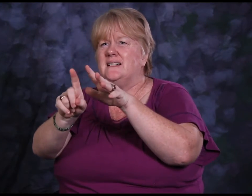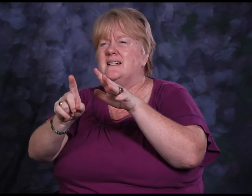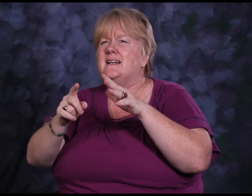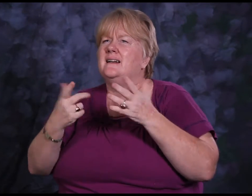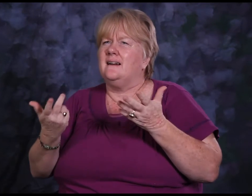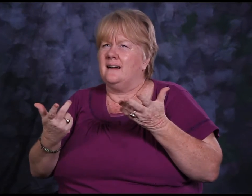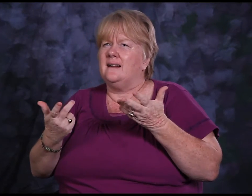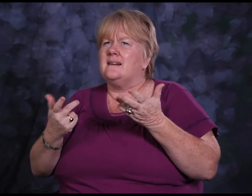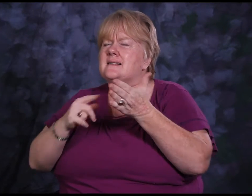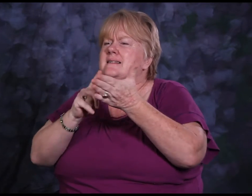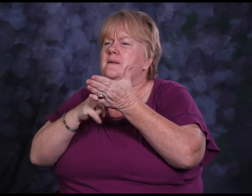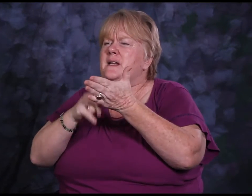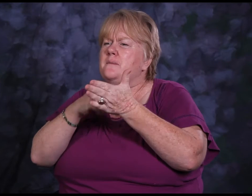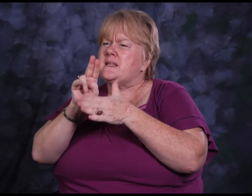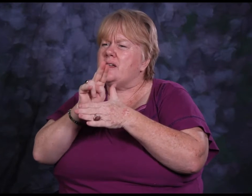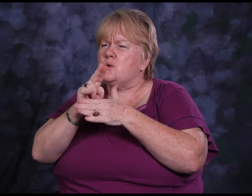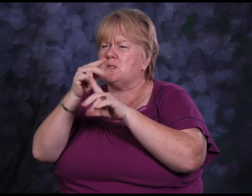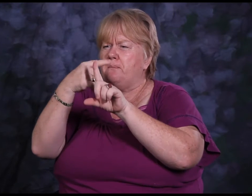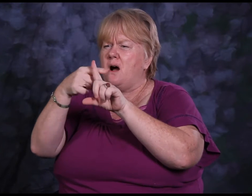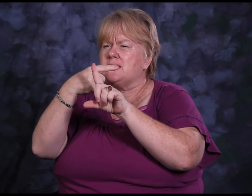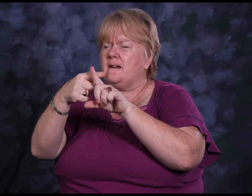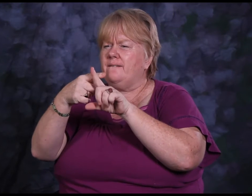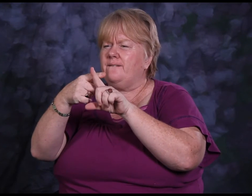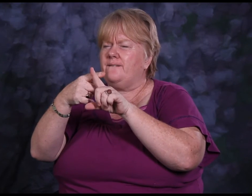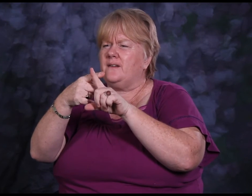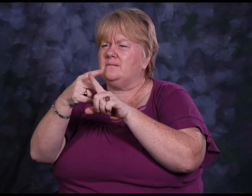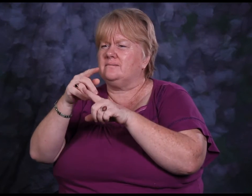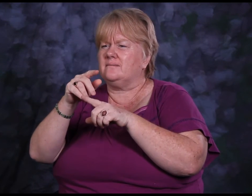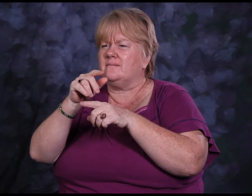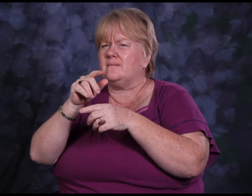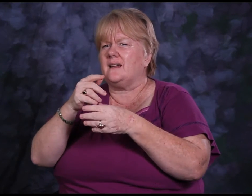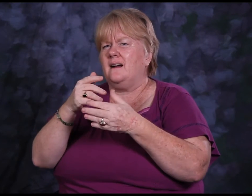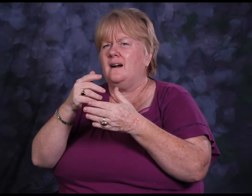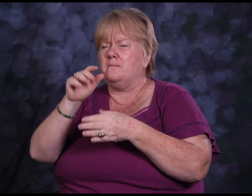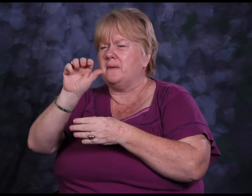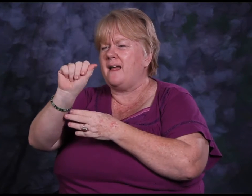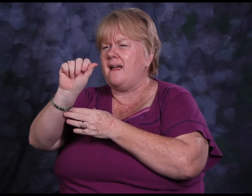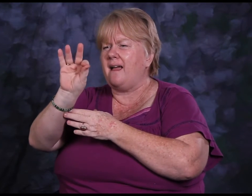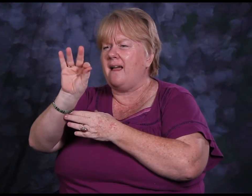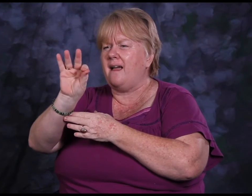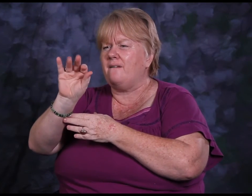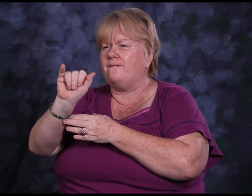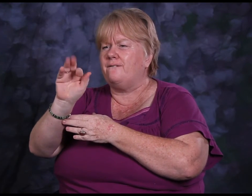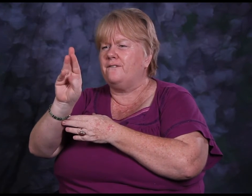Positive affirmations help me get through challenging situations.